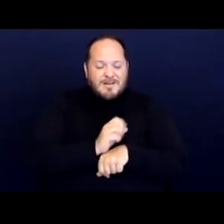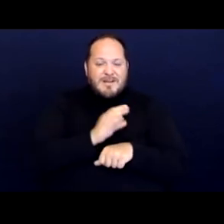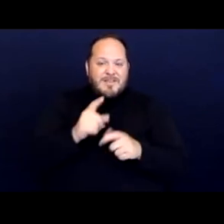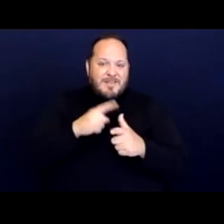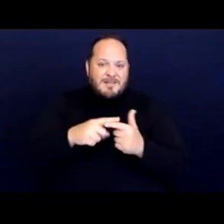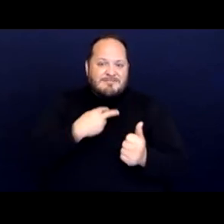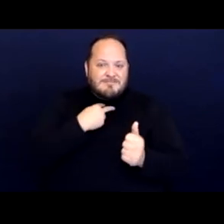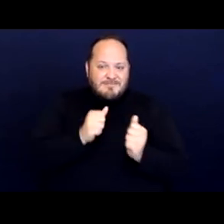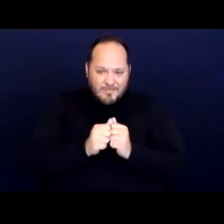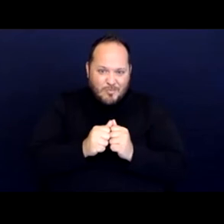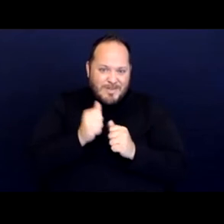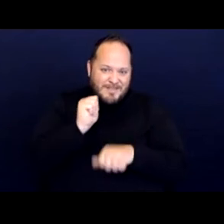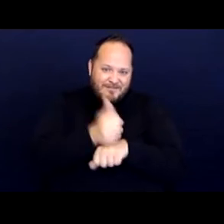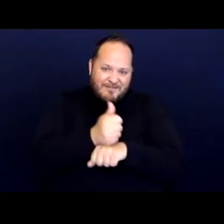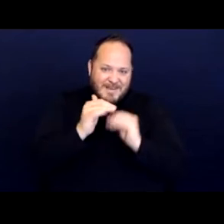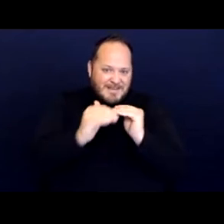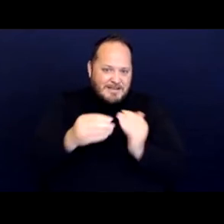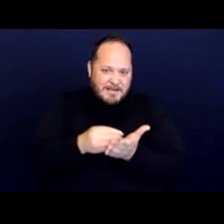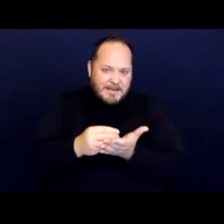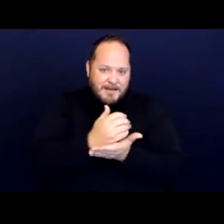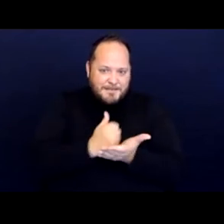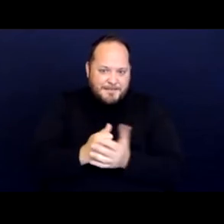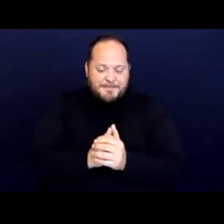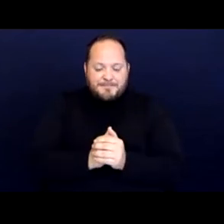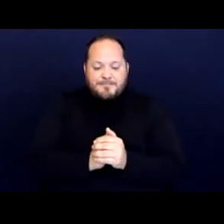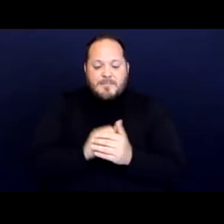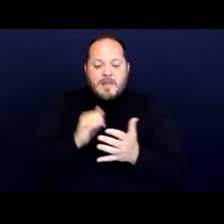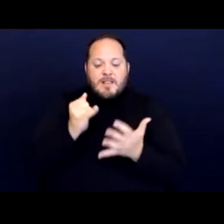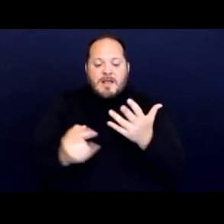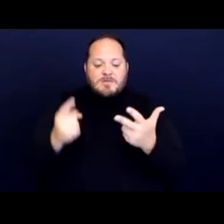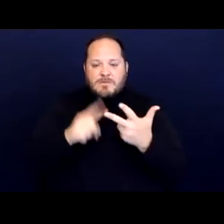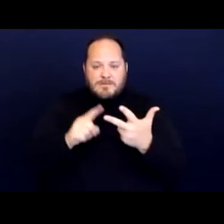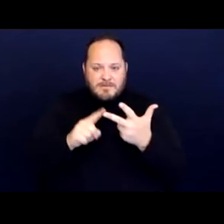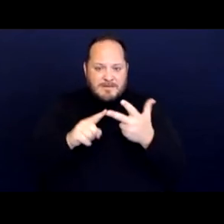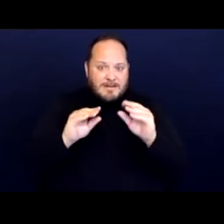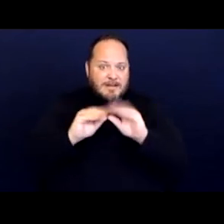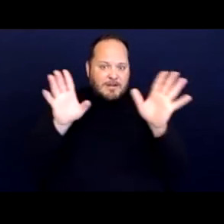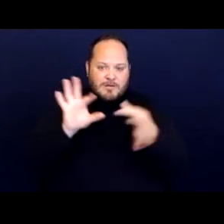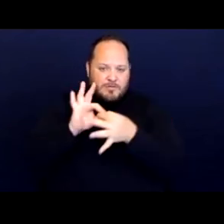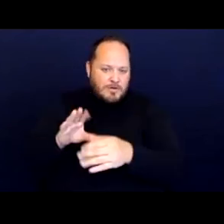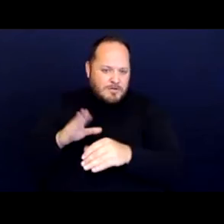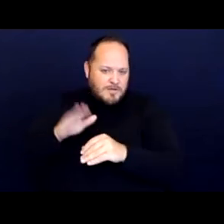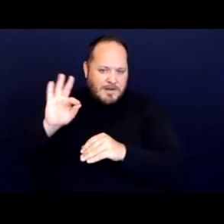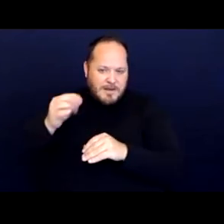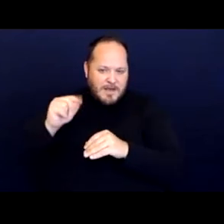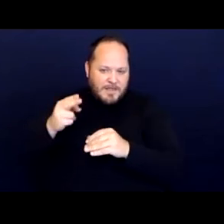And I think the last one here clearly draws on the ninth circuit's holding and Giebeler